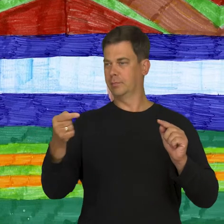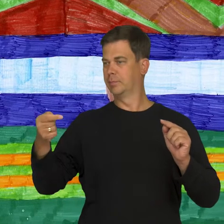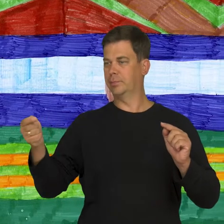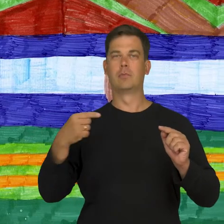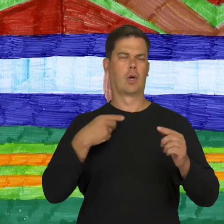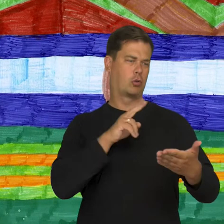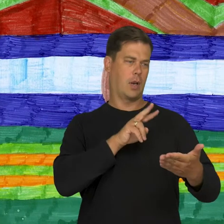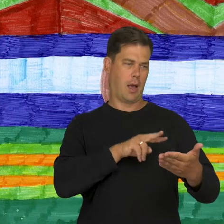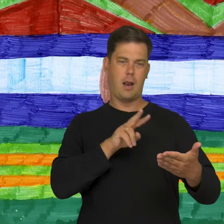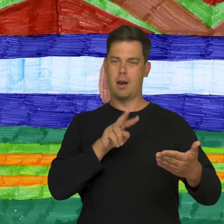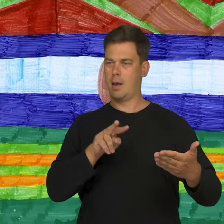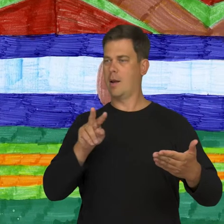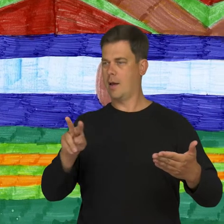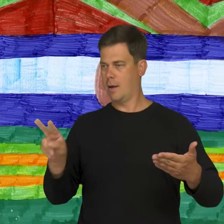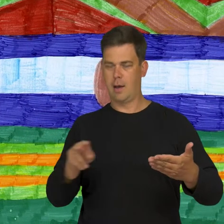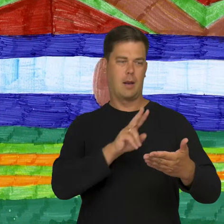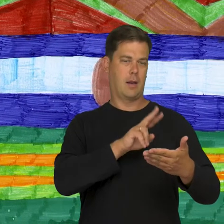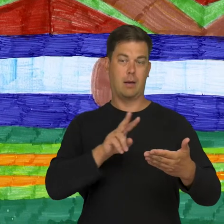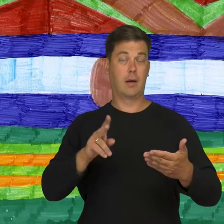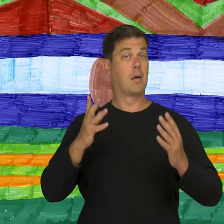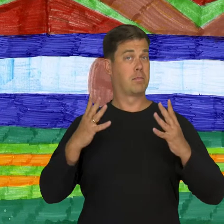reading out loud quickly and slowly.